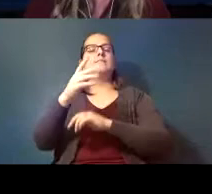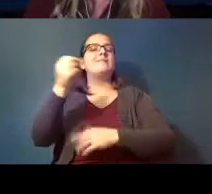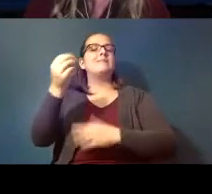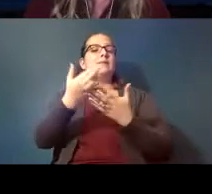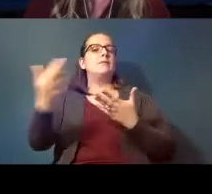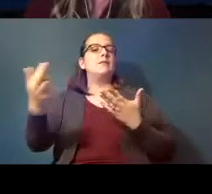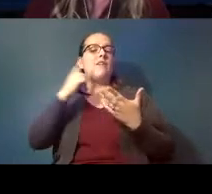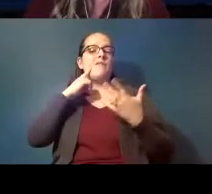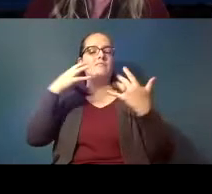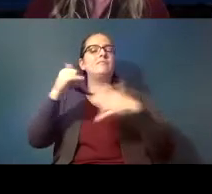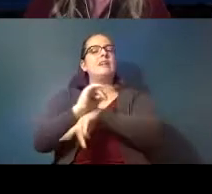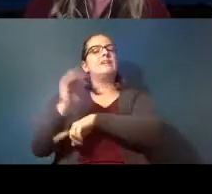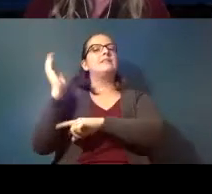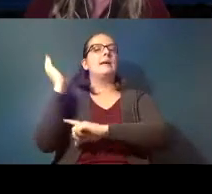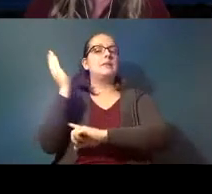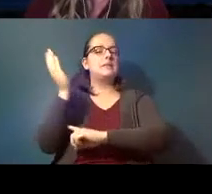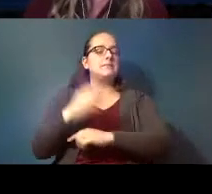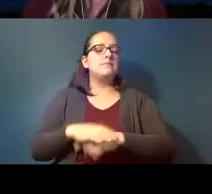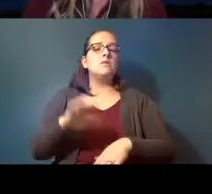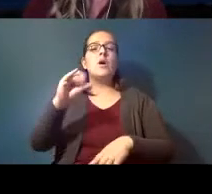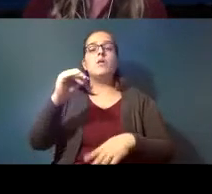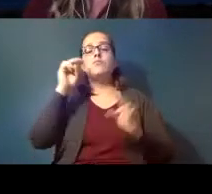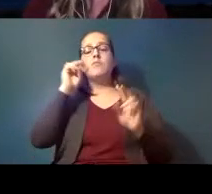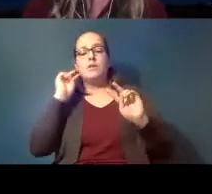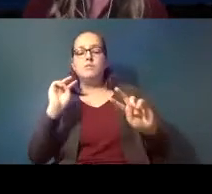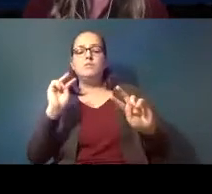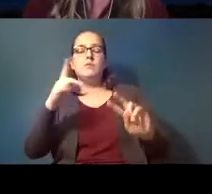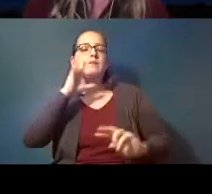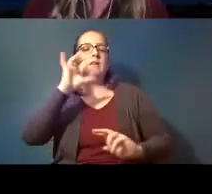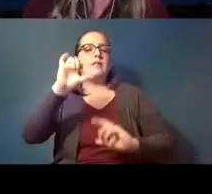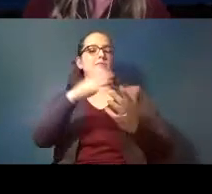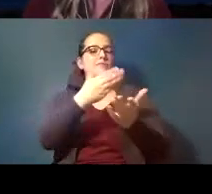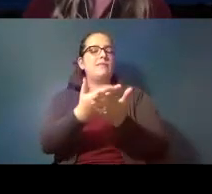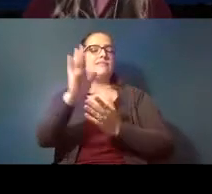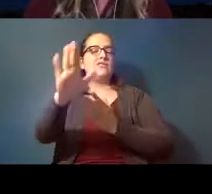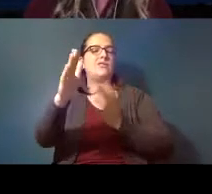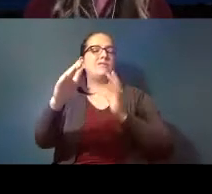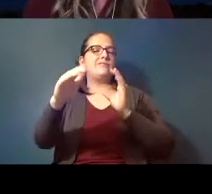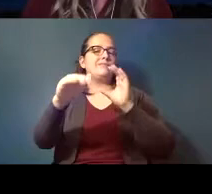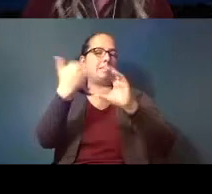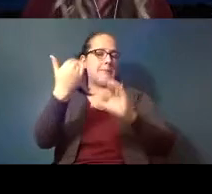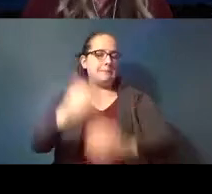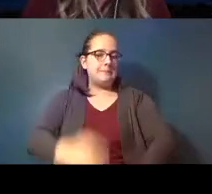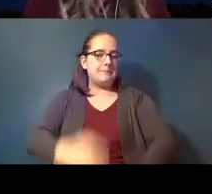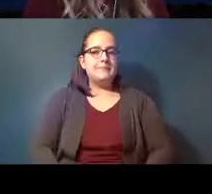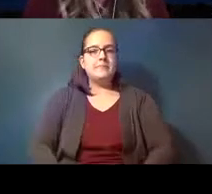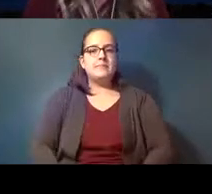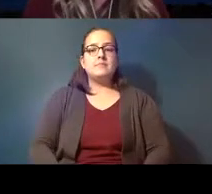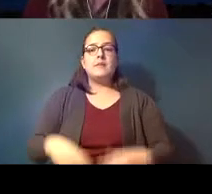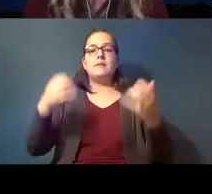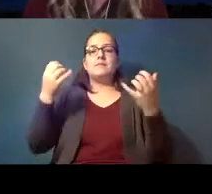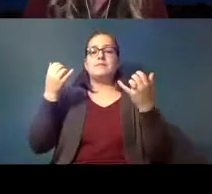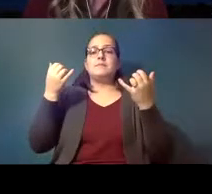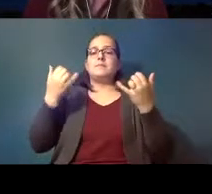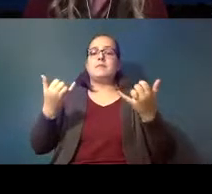presentation so keep an eye out for that arriving in your inbox and now for tonight's presentation